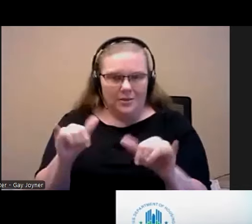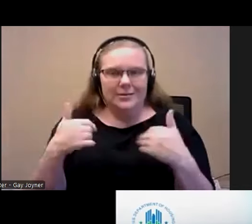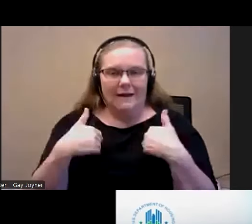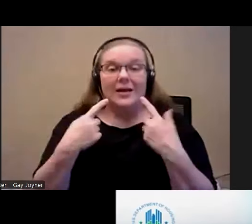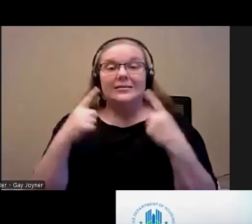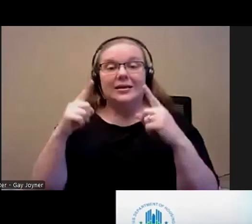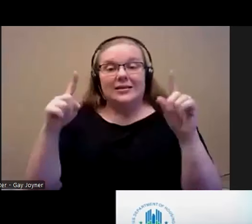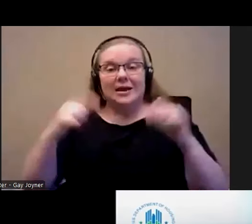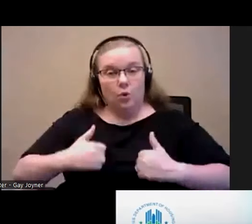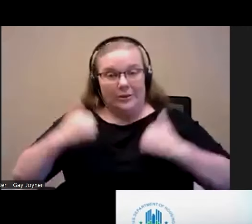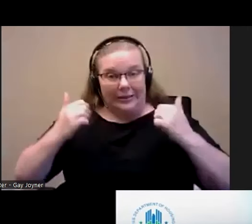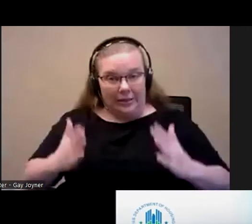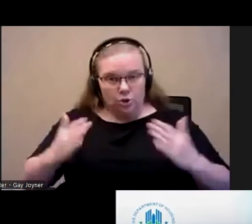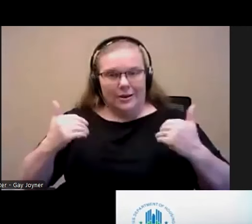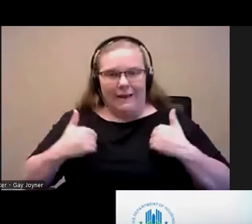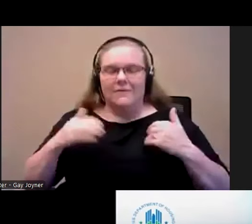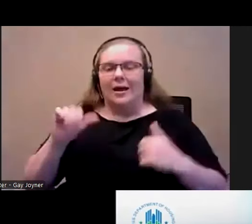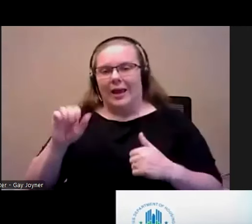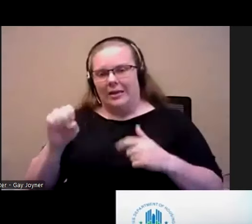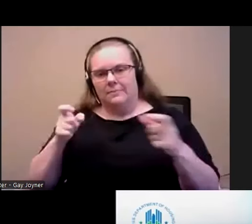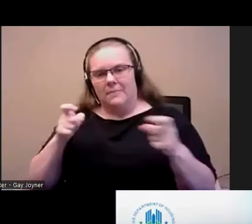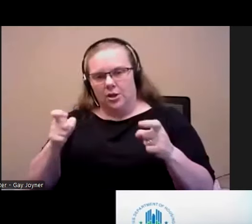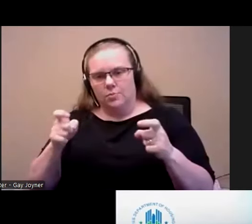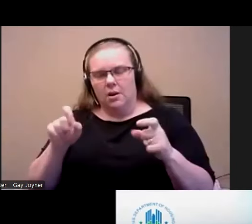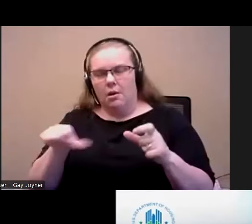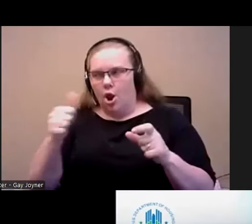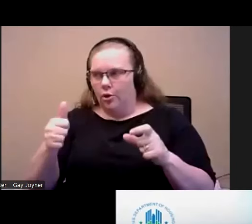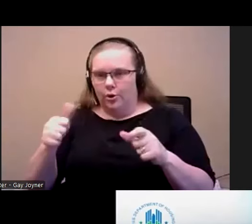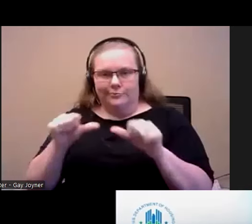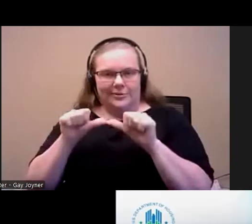people who have case management and other housing tendencies seceding services are